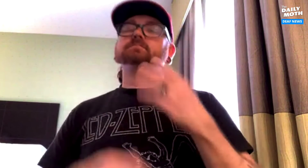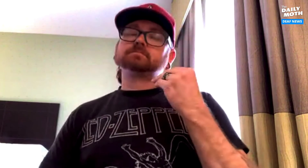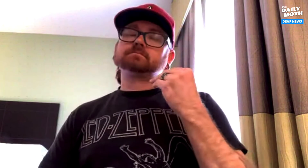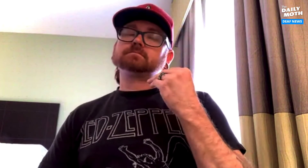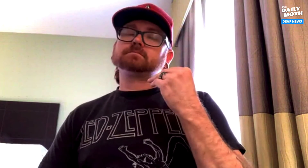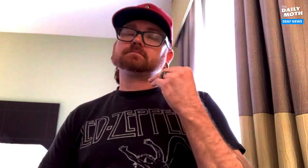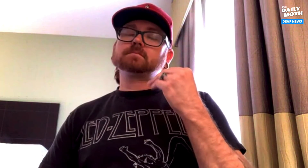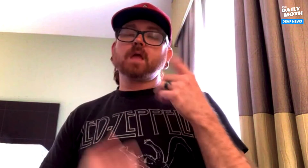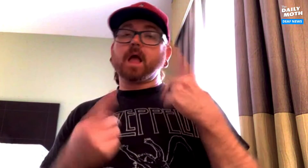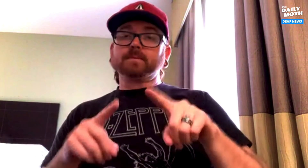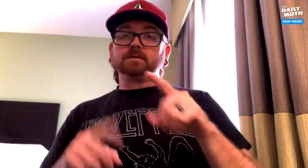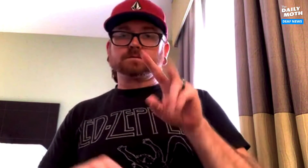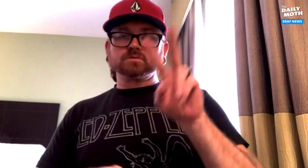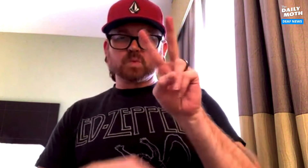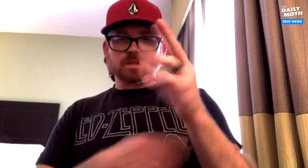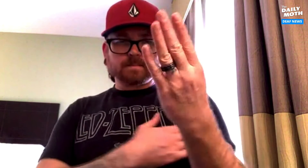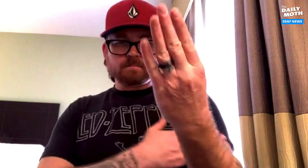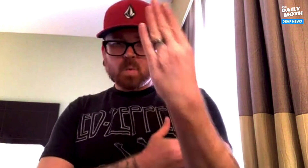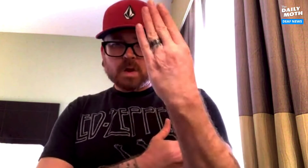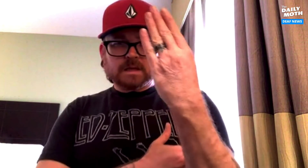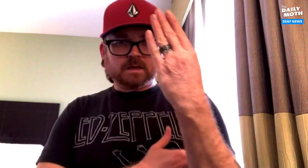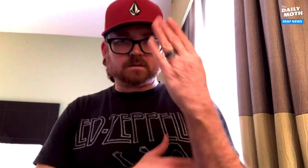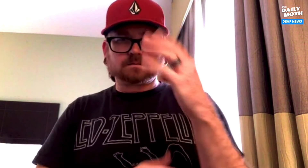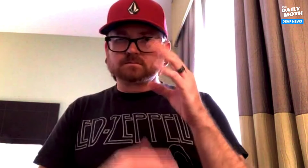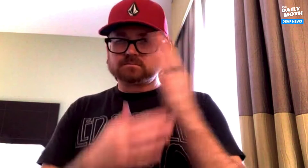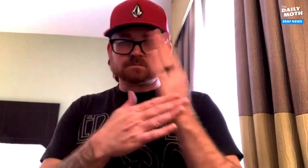I was asleep then at 2:00 in the morning,